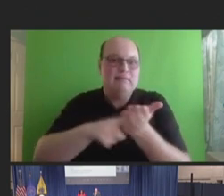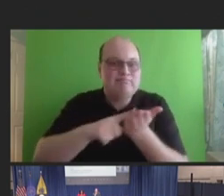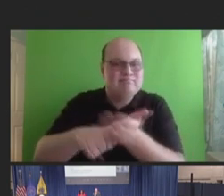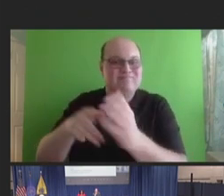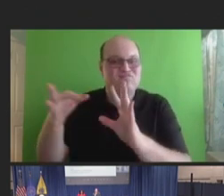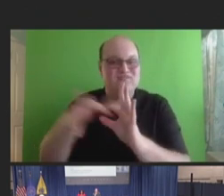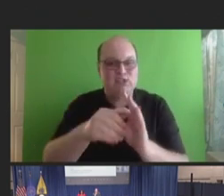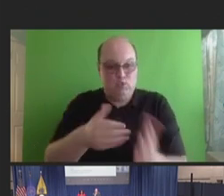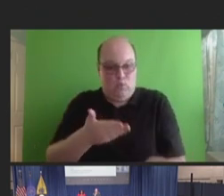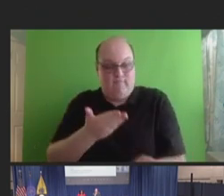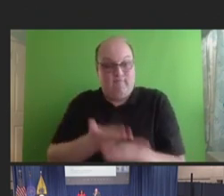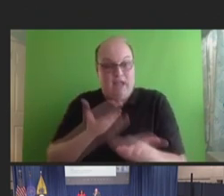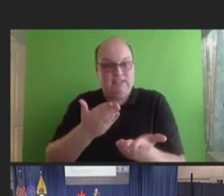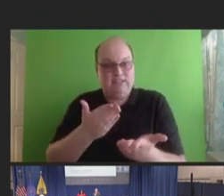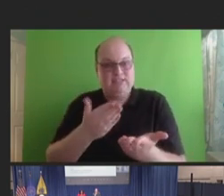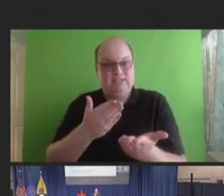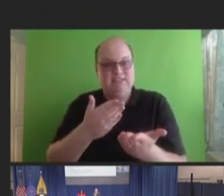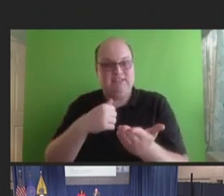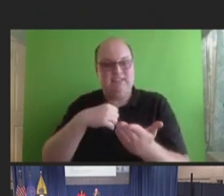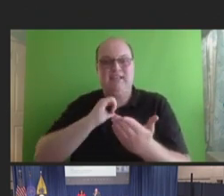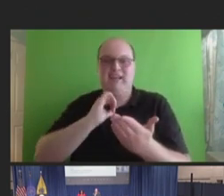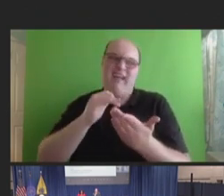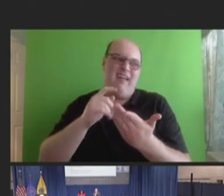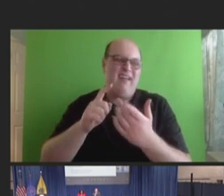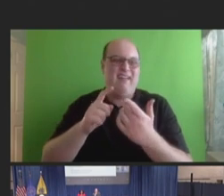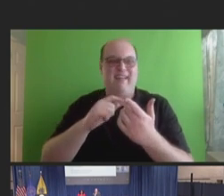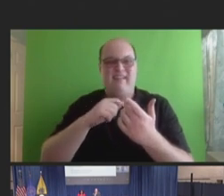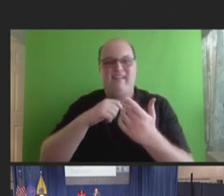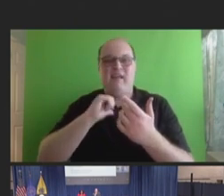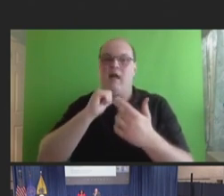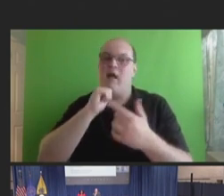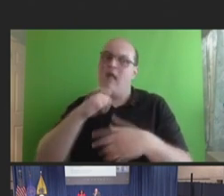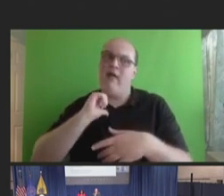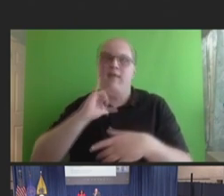credibility and it's leading to this just, "You know what, I'm not anti-vax, but I -- you